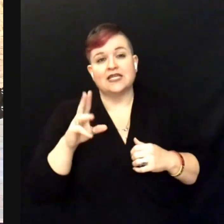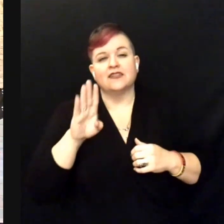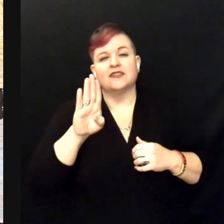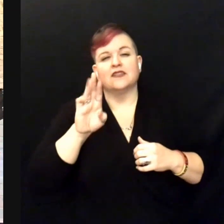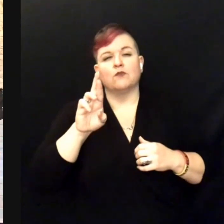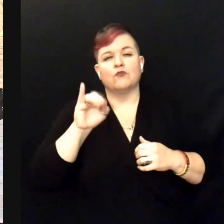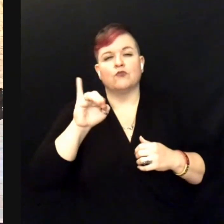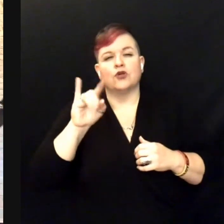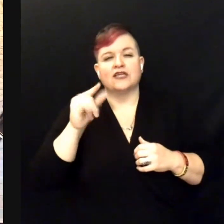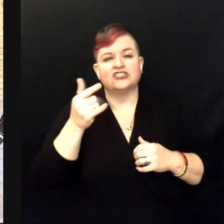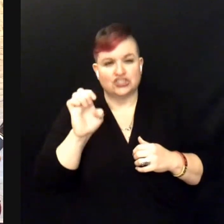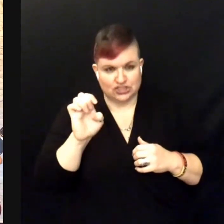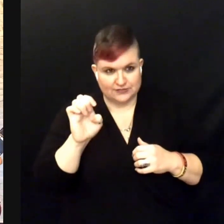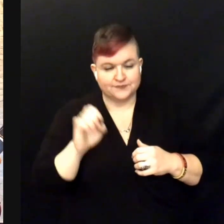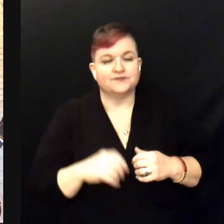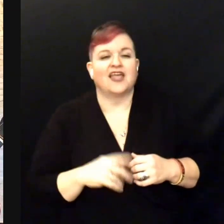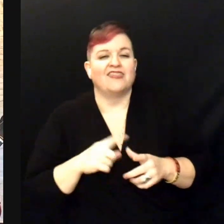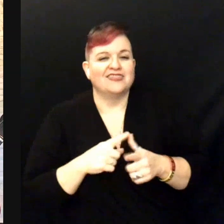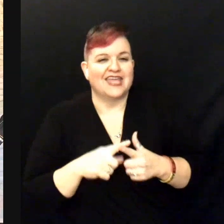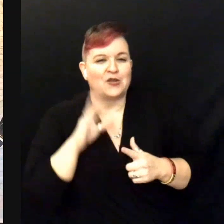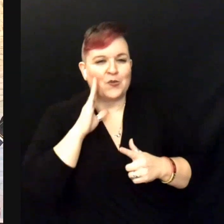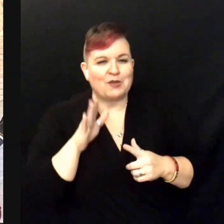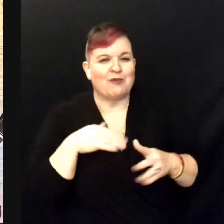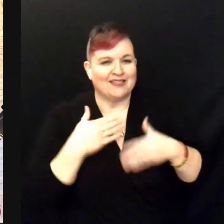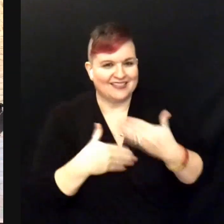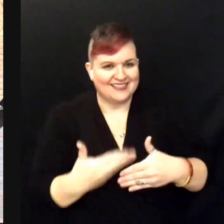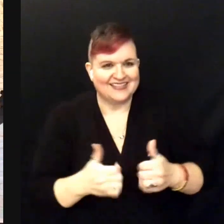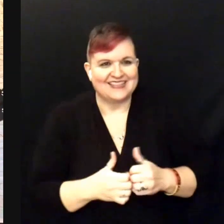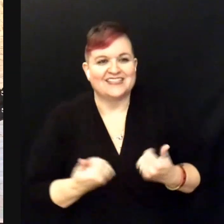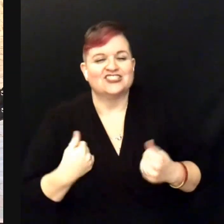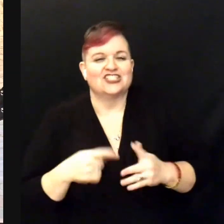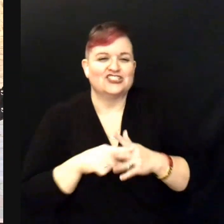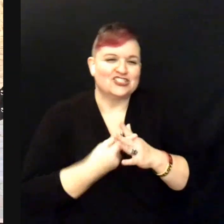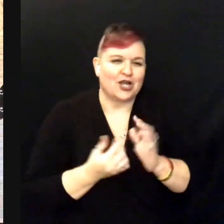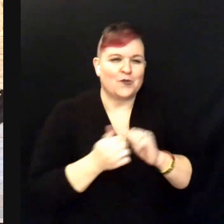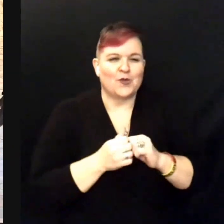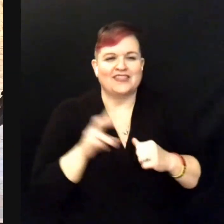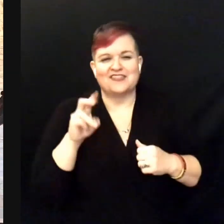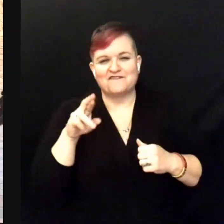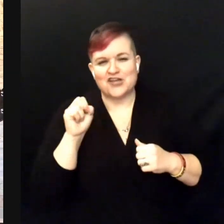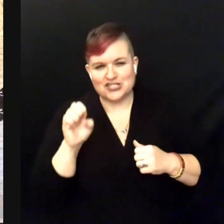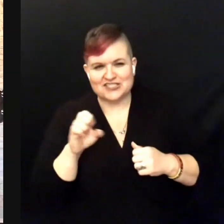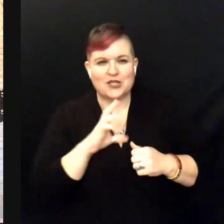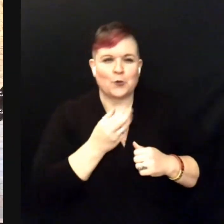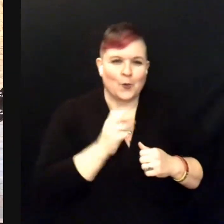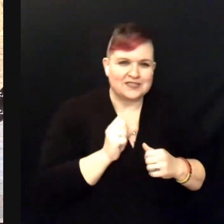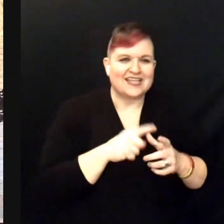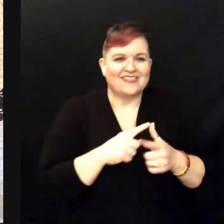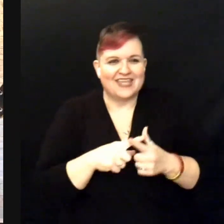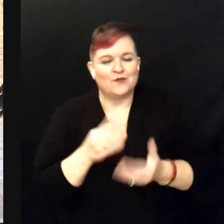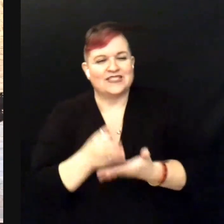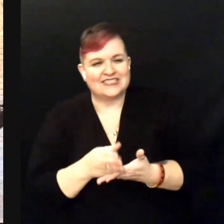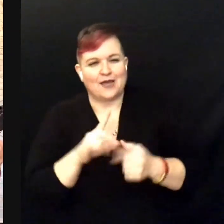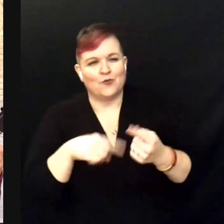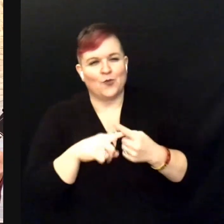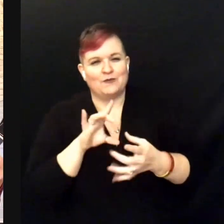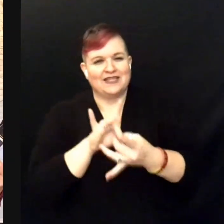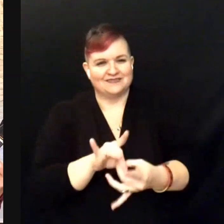and we'll get there when we get there. Let's just start with the verses and and the choruses and we'll stop when we get to the bridge.